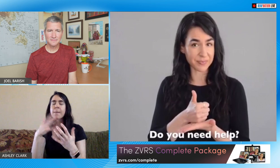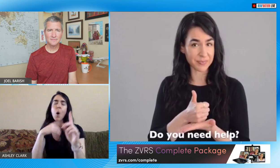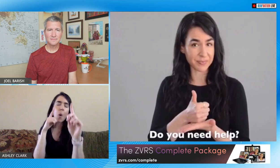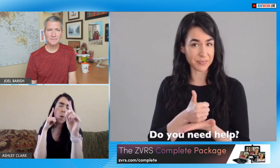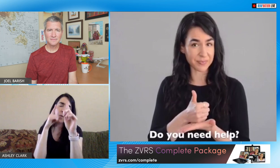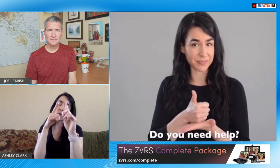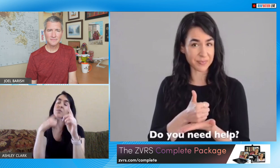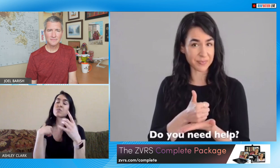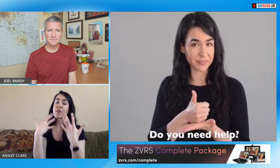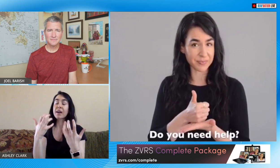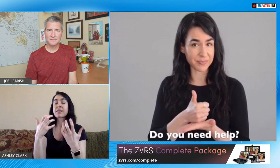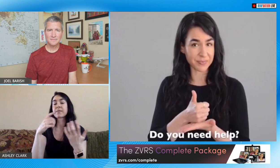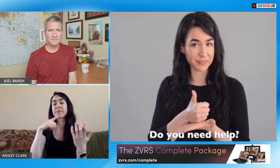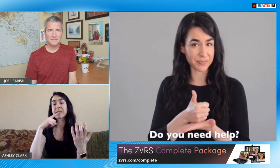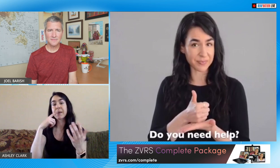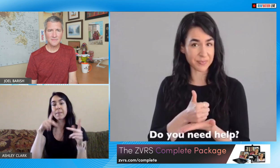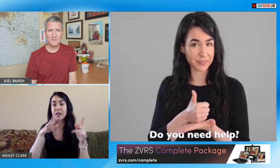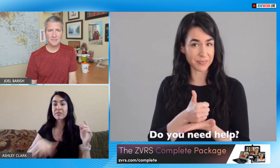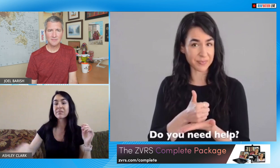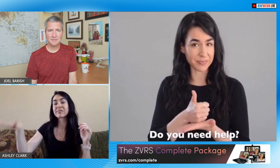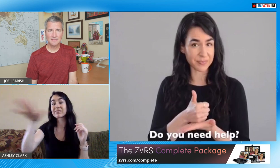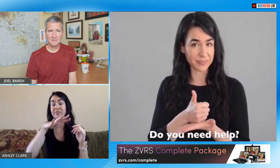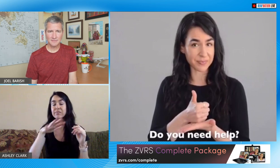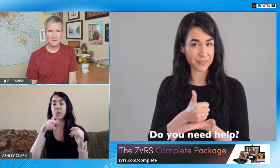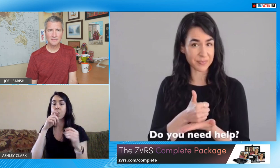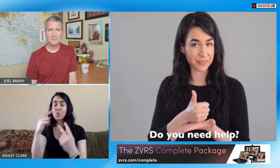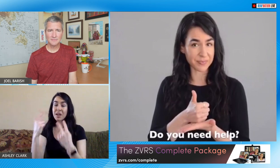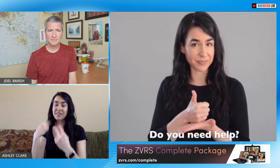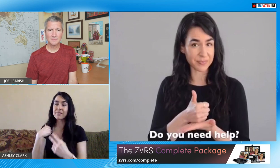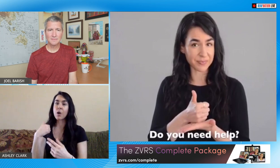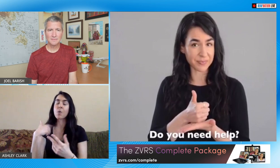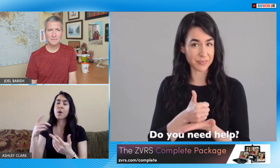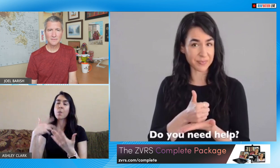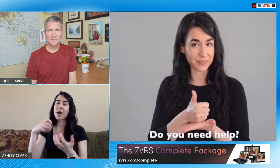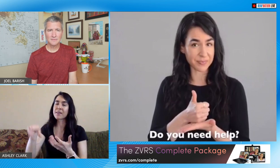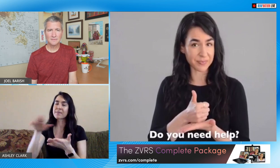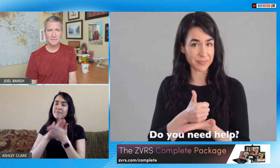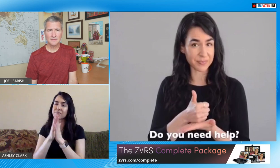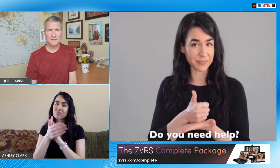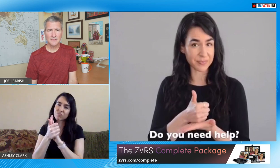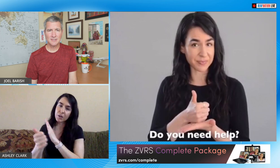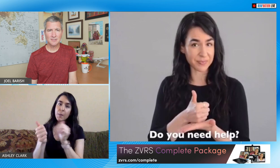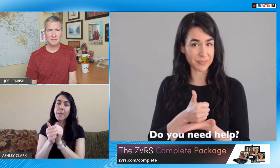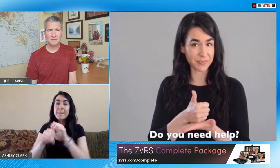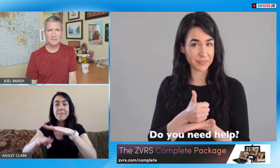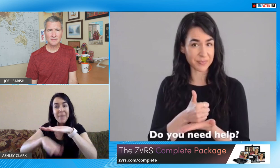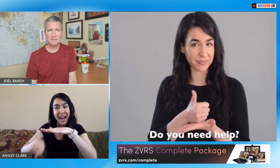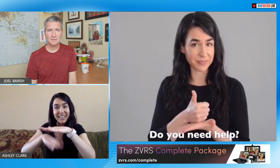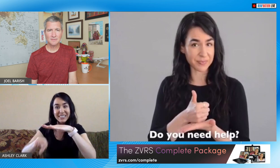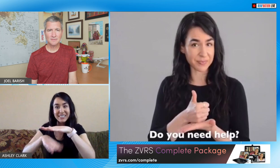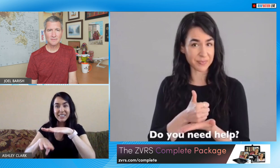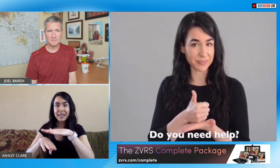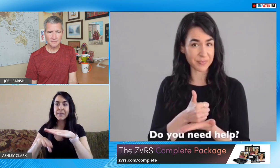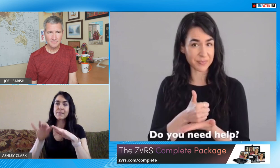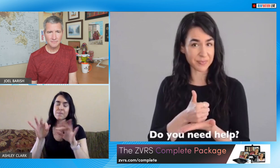on basic phrases because my goal is for people who watch my videos to become